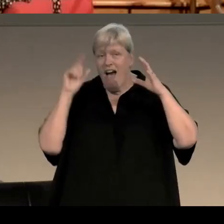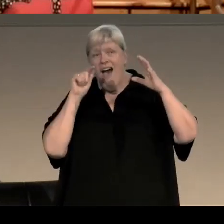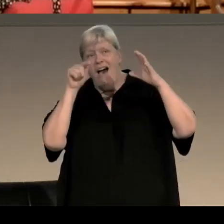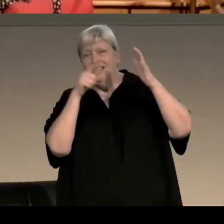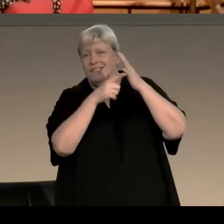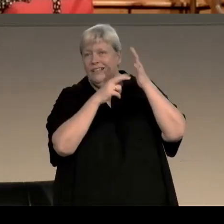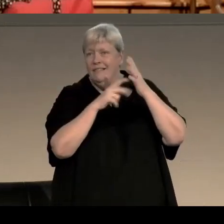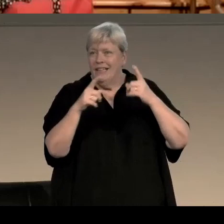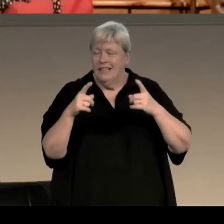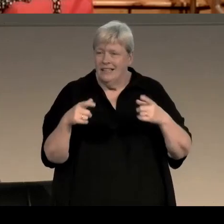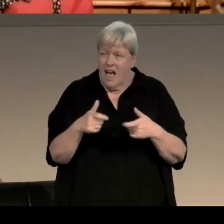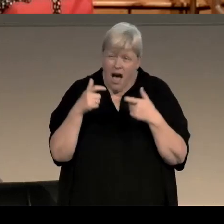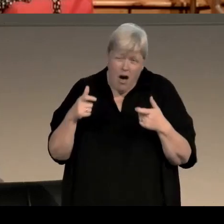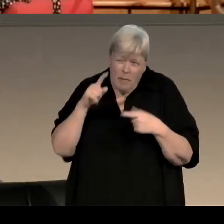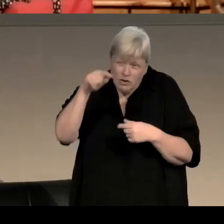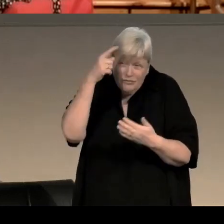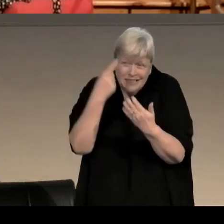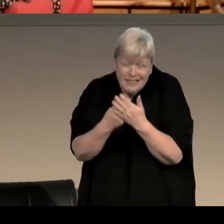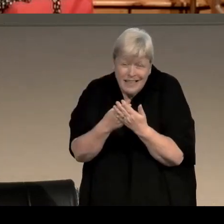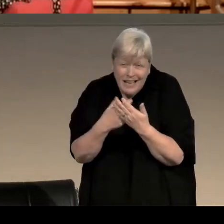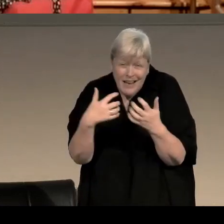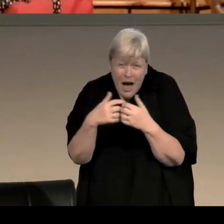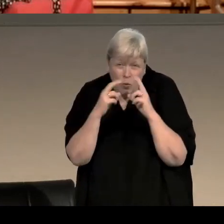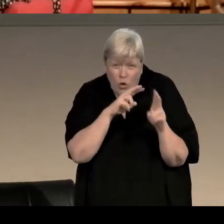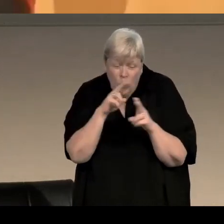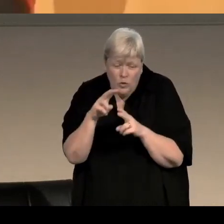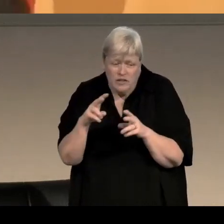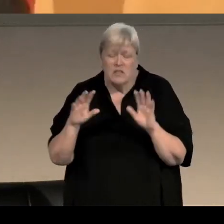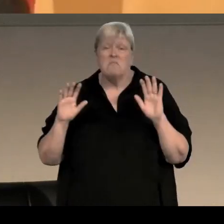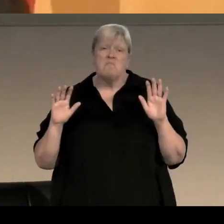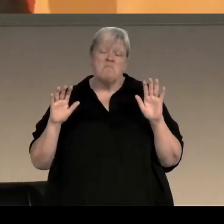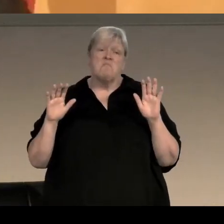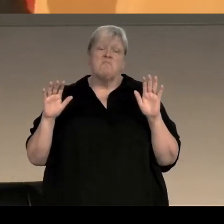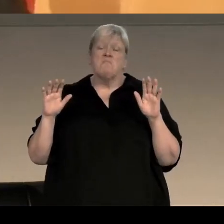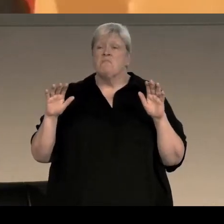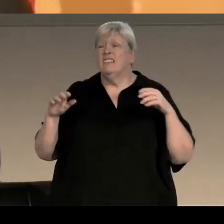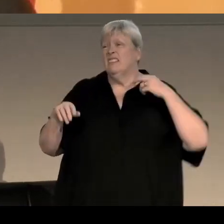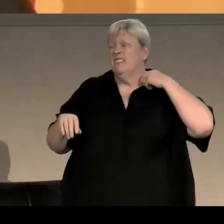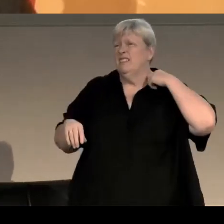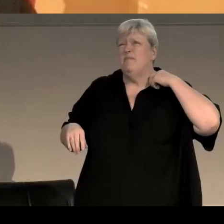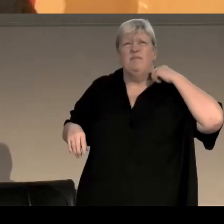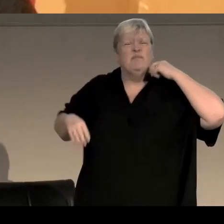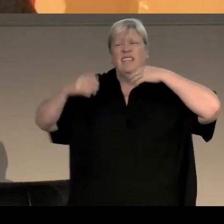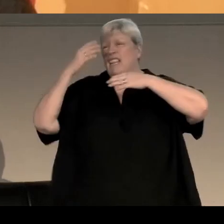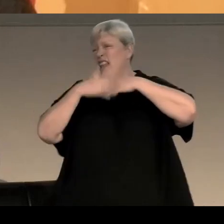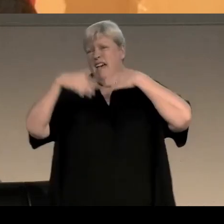and how much did you get to decide what that looked like? Well, I mean with the best will in the world, you never really get to decide what it looks like,